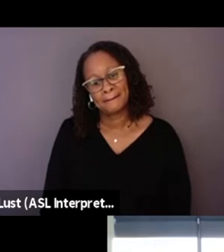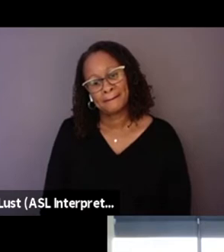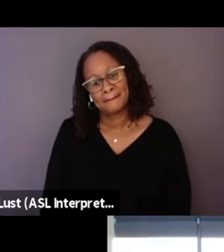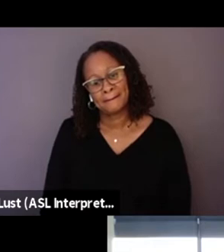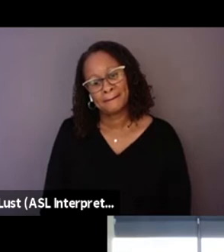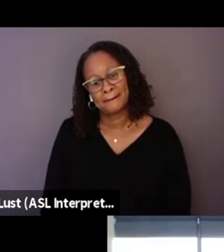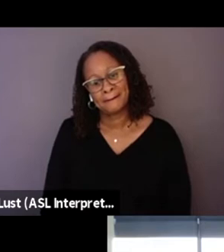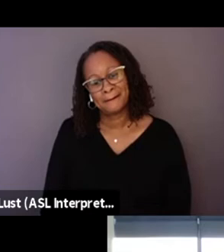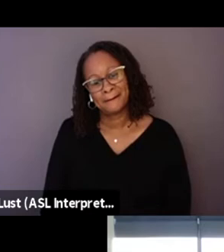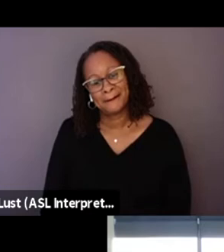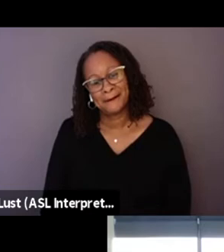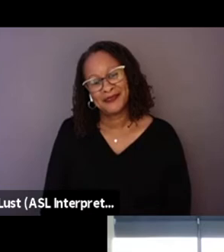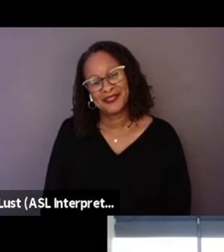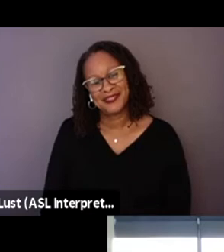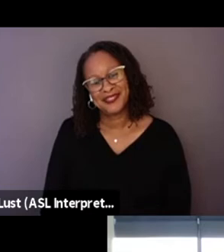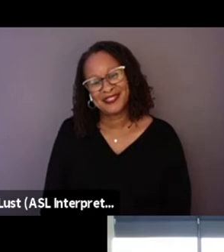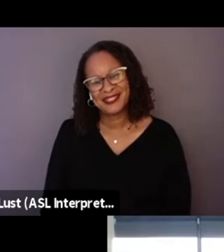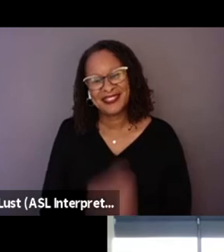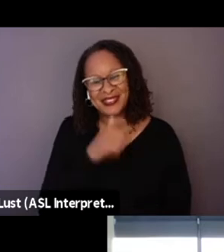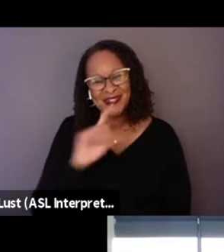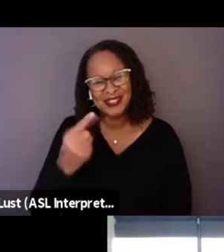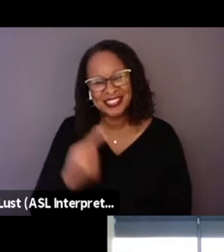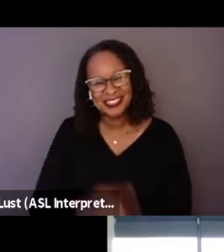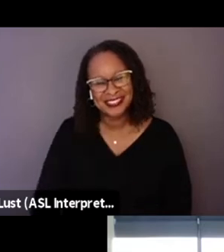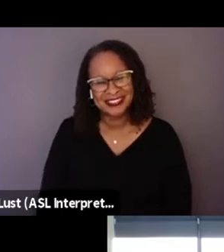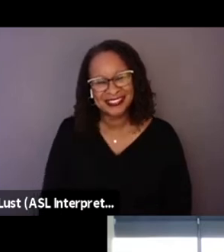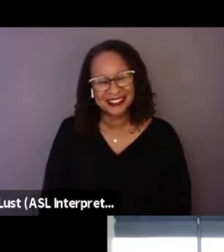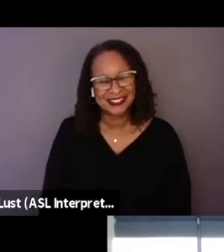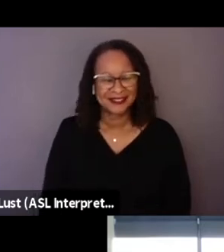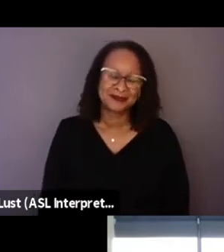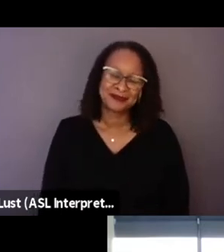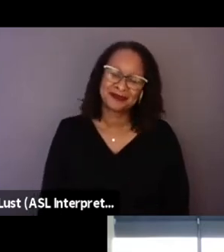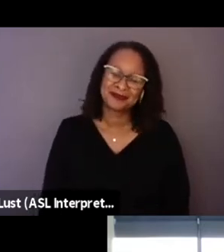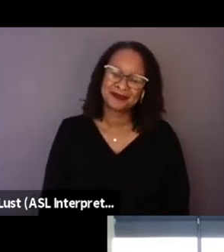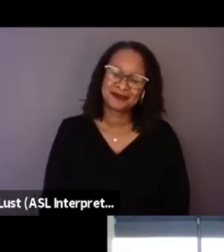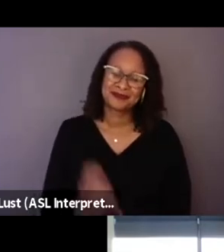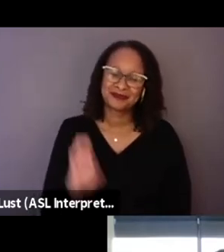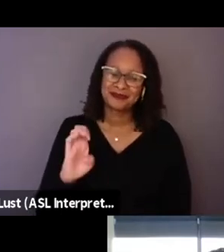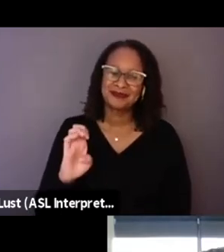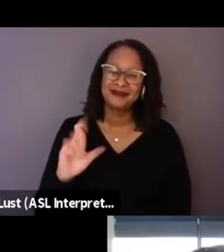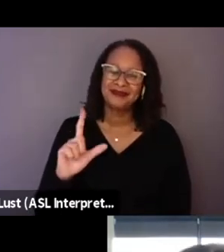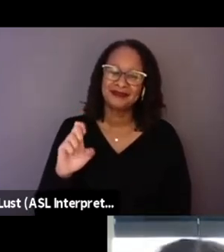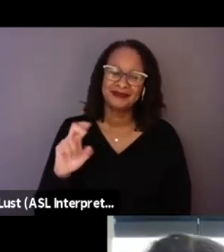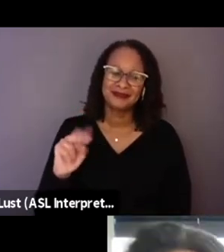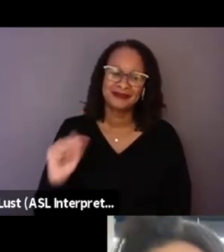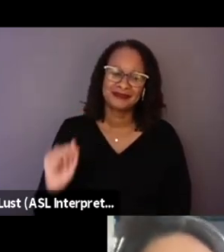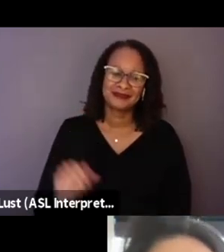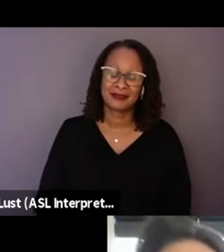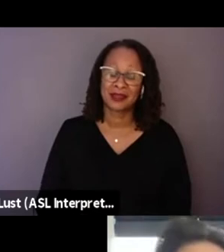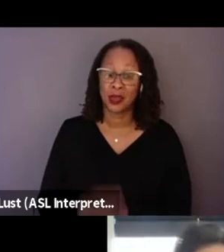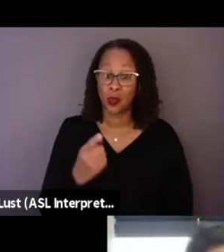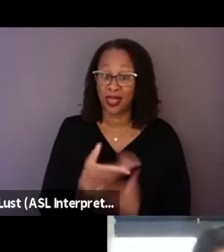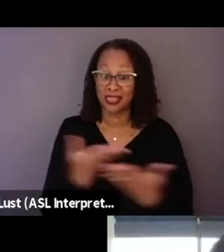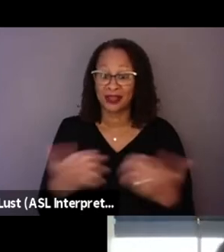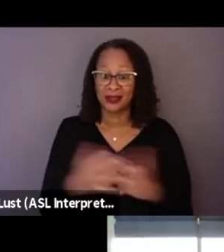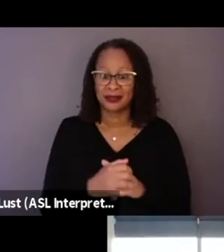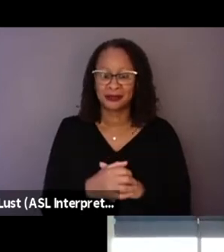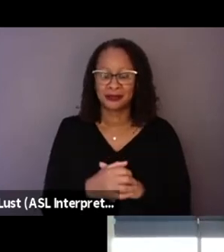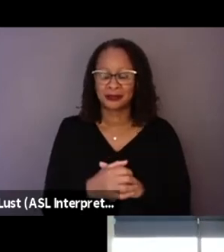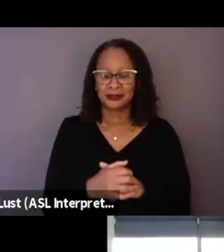What? You have one, right? I mean, one thing we were certain is that we did not want to have a film